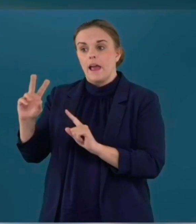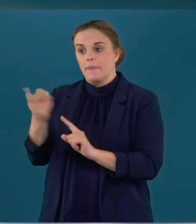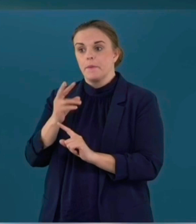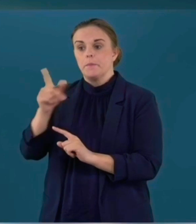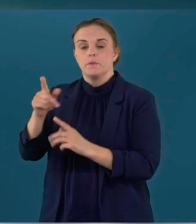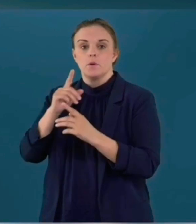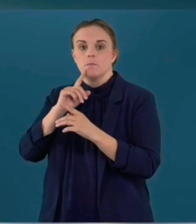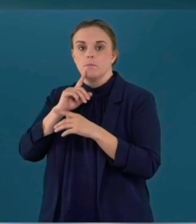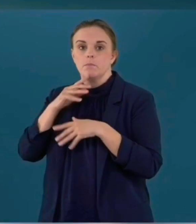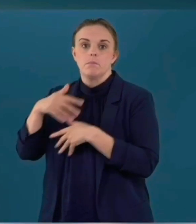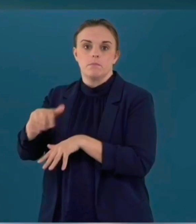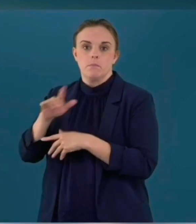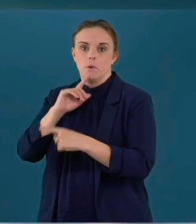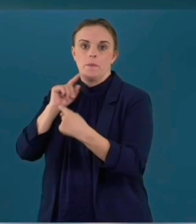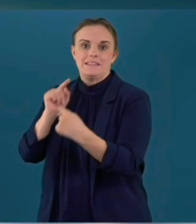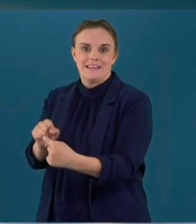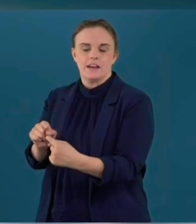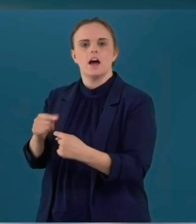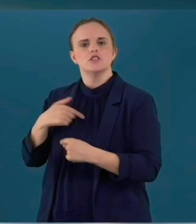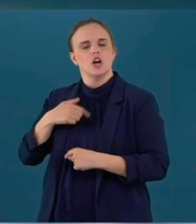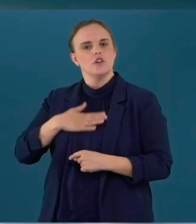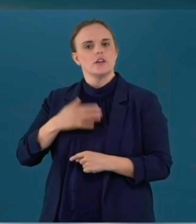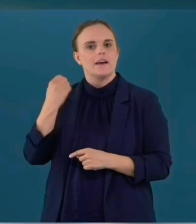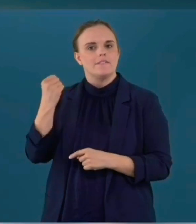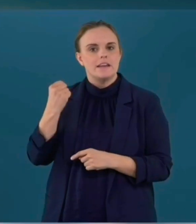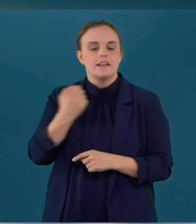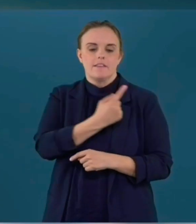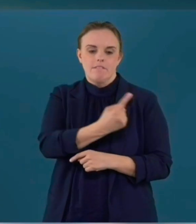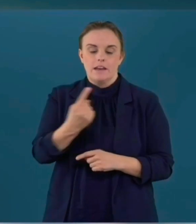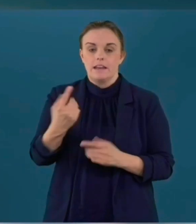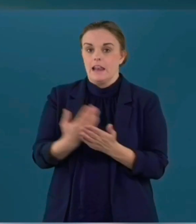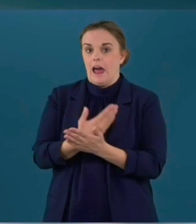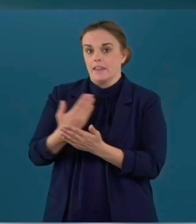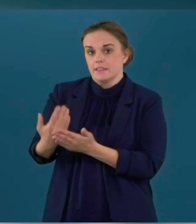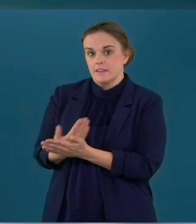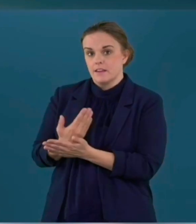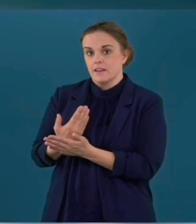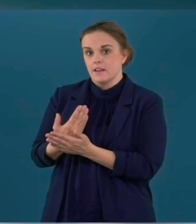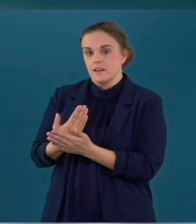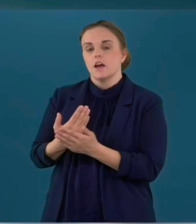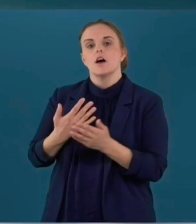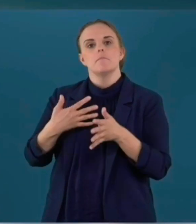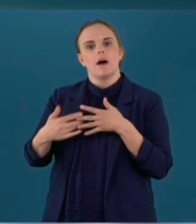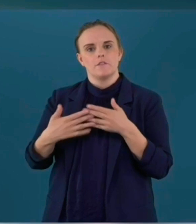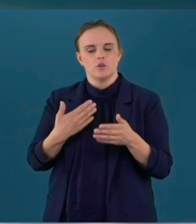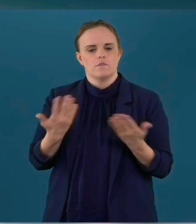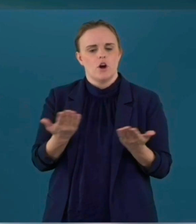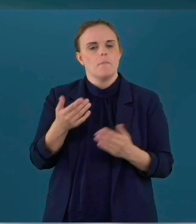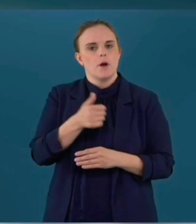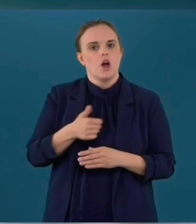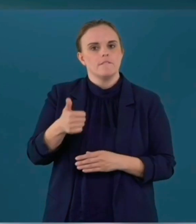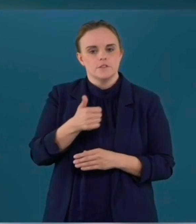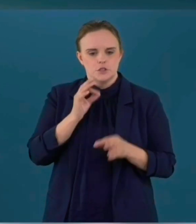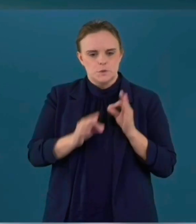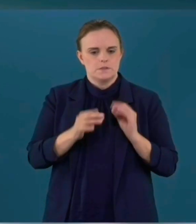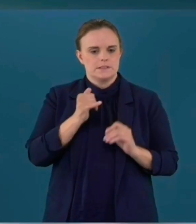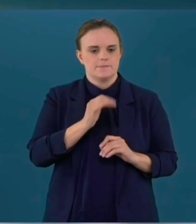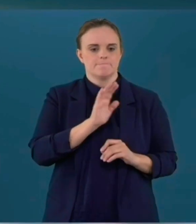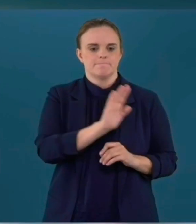for each country to do what fits into their context if you need legal obligations to do things that's fine if you can do it a voluntary way that's